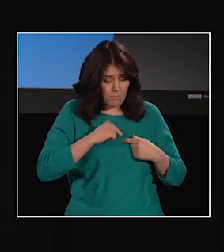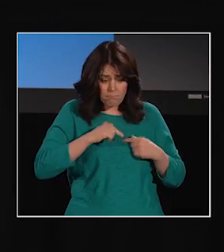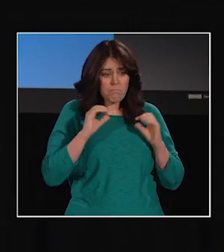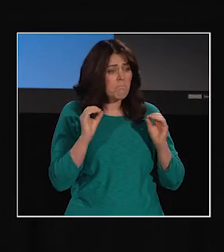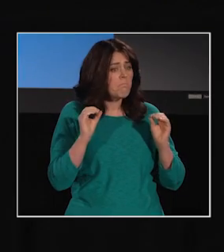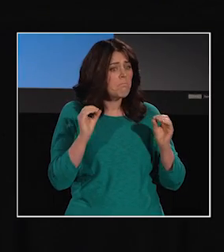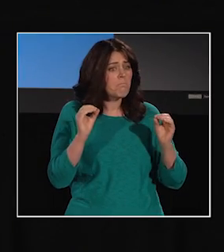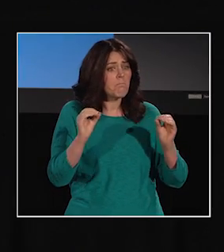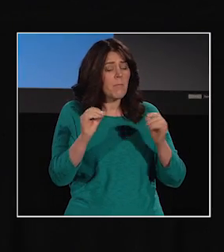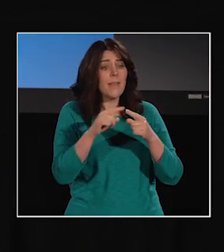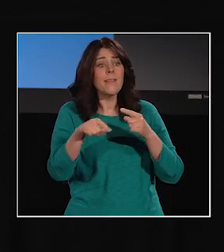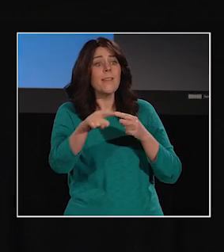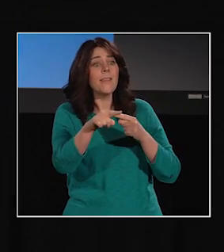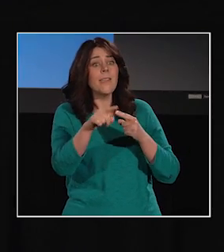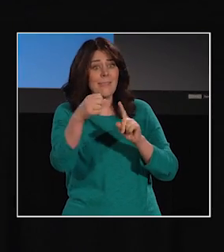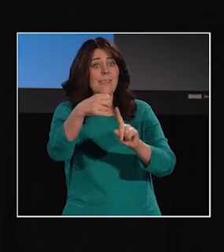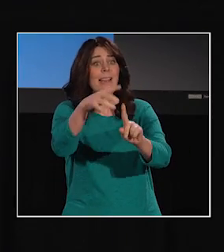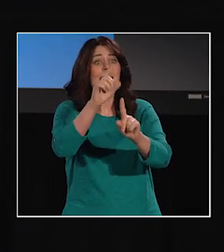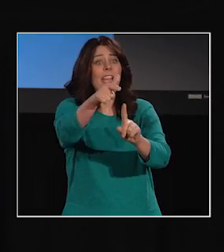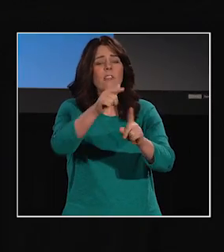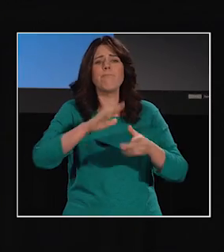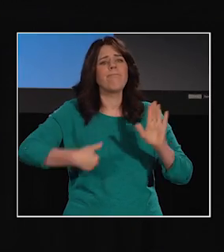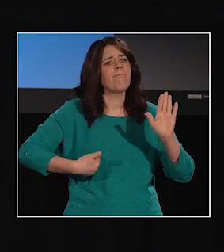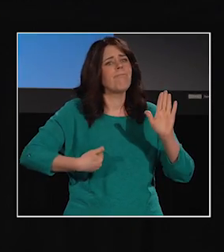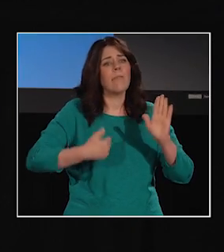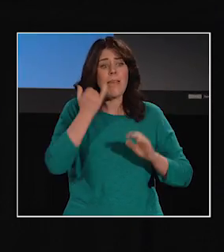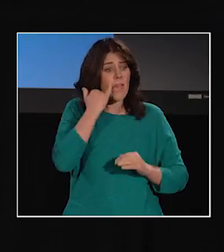If they don't get it in those first five yeas,